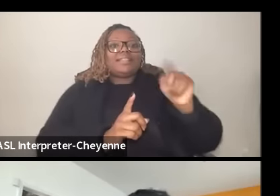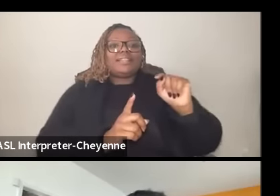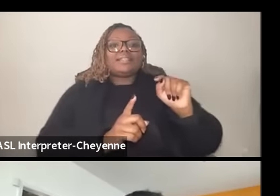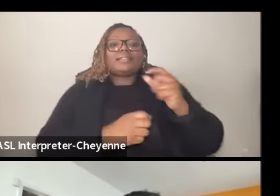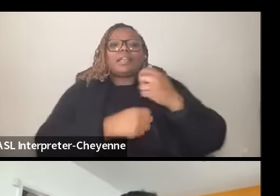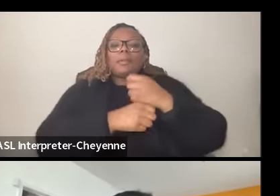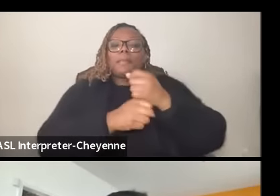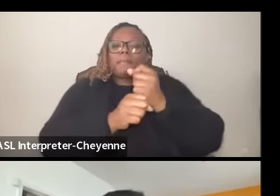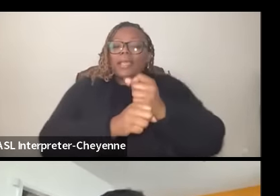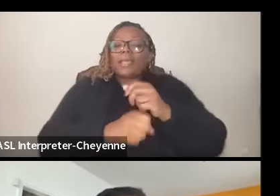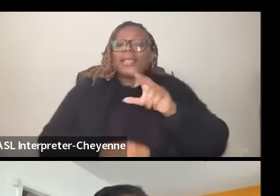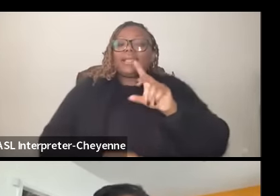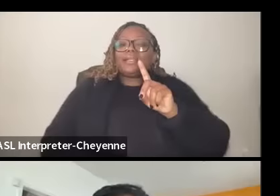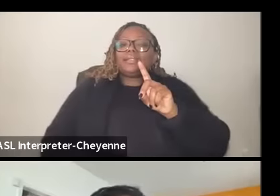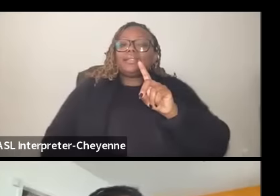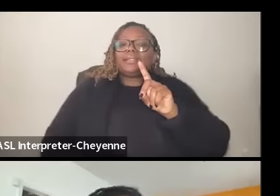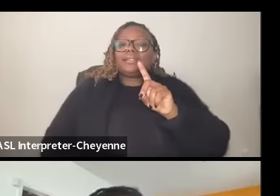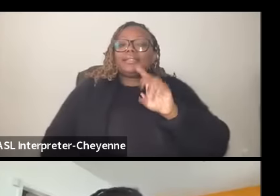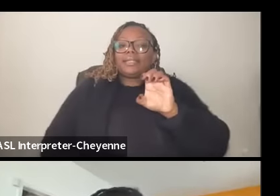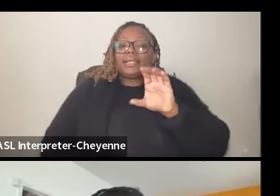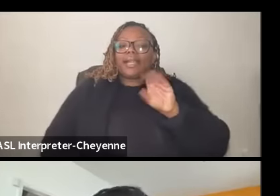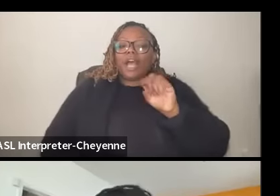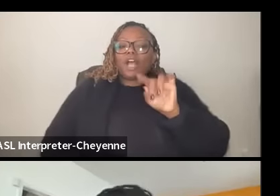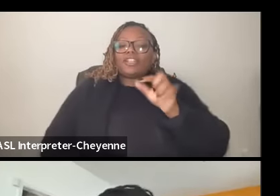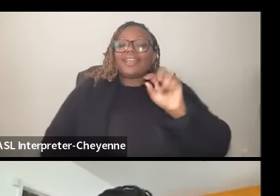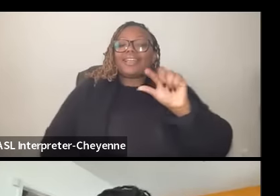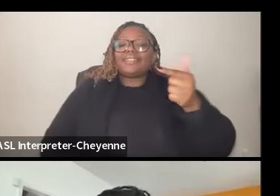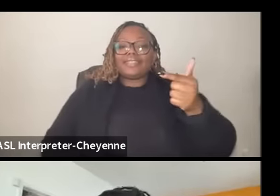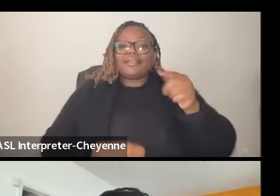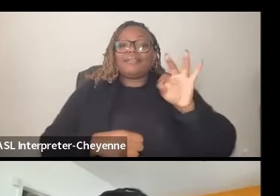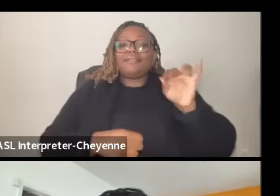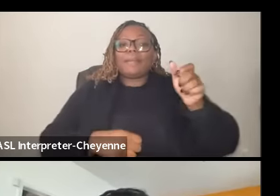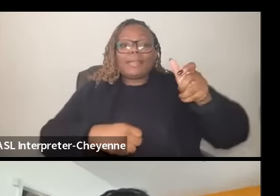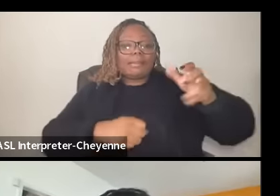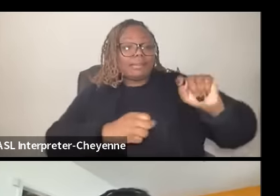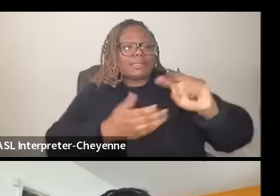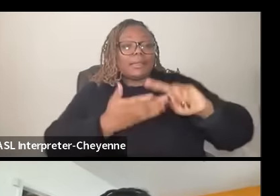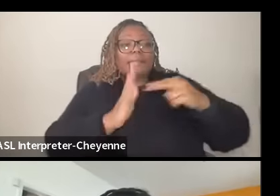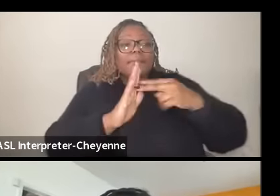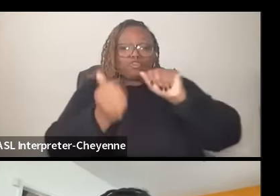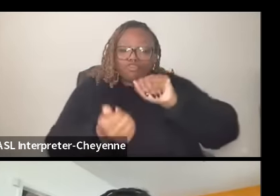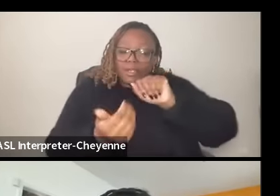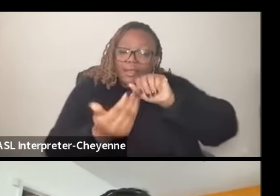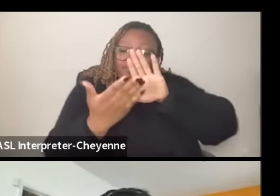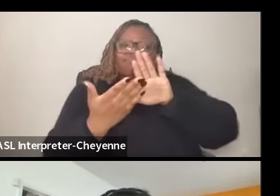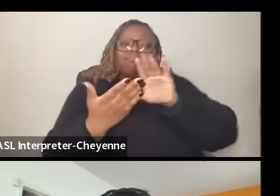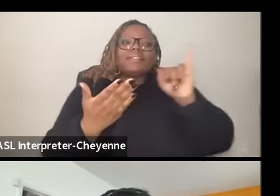to your work as in and this involves combating and confronting Zionism and Zionist feminist